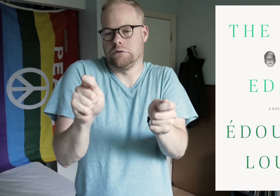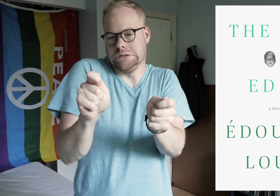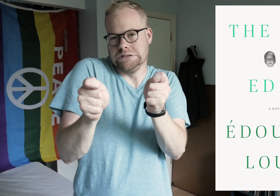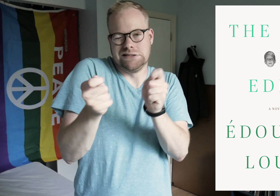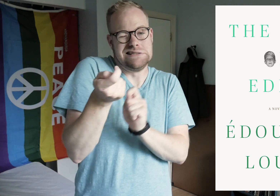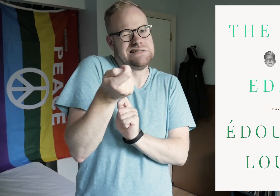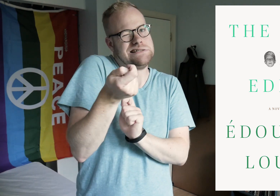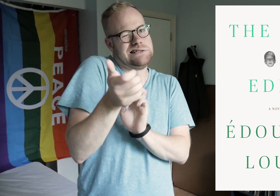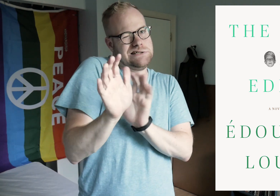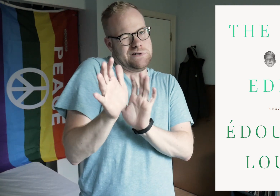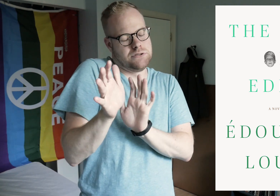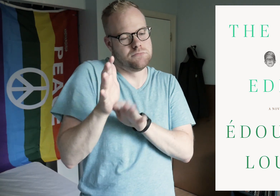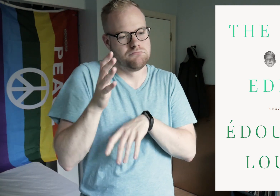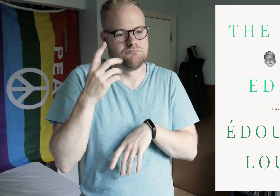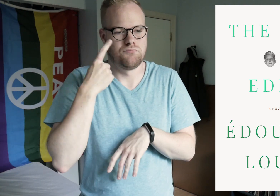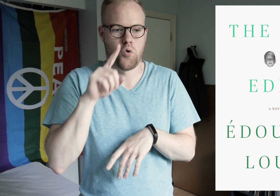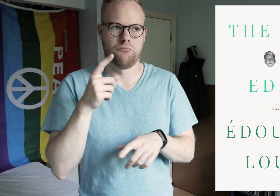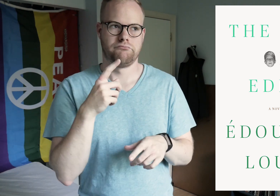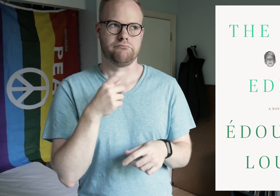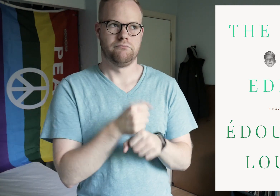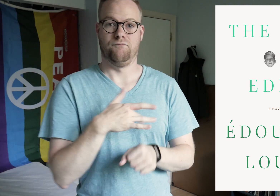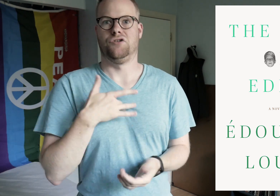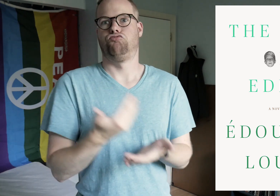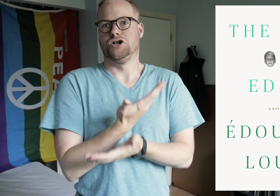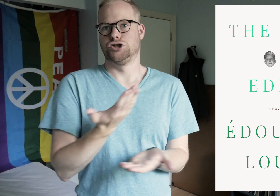been done in a slightly different way to make it feel fresh.